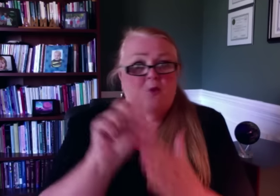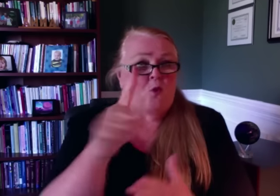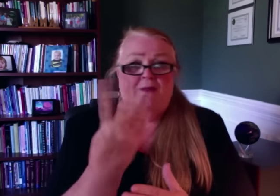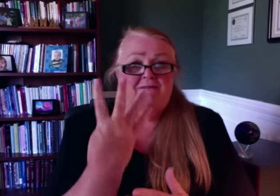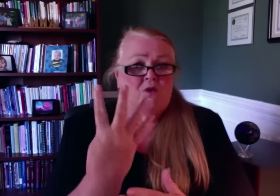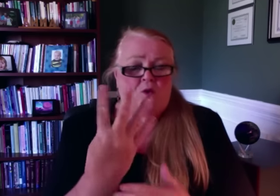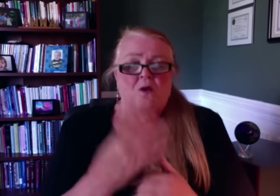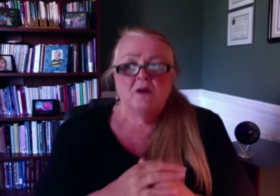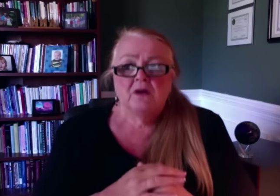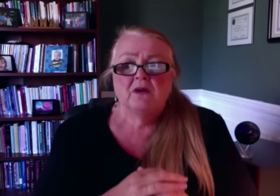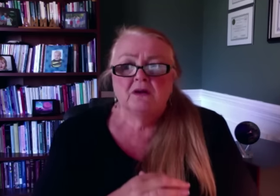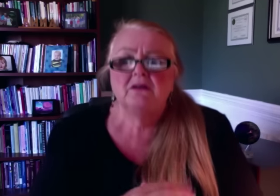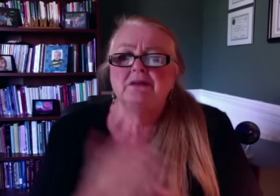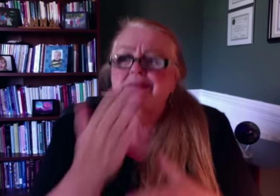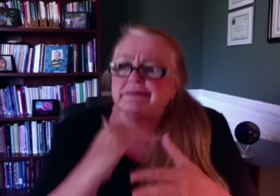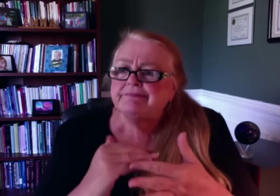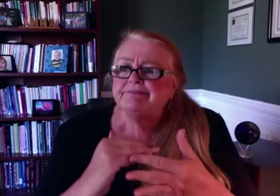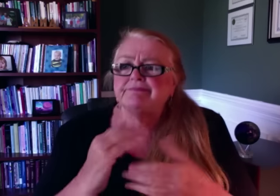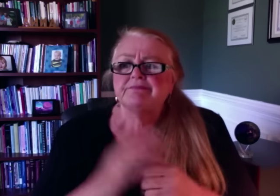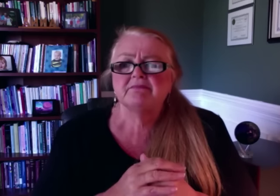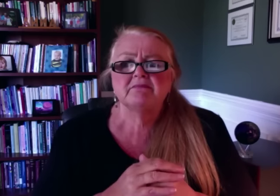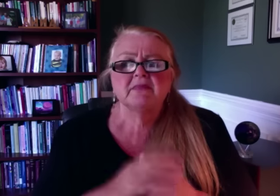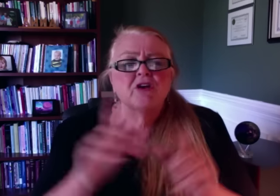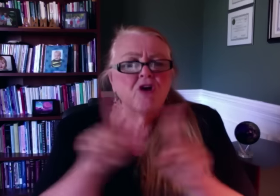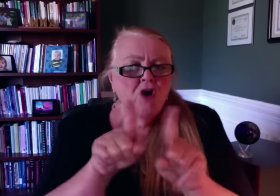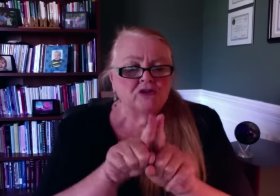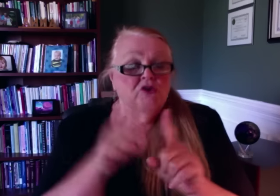These positions were very limited, there were only four.